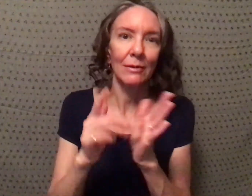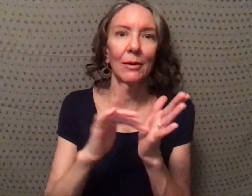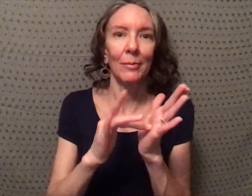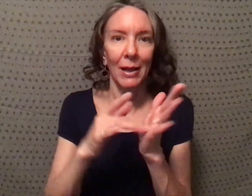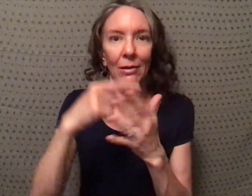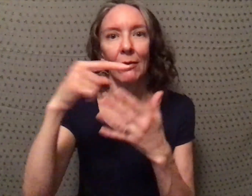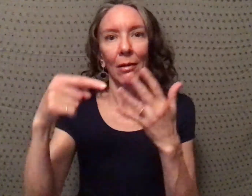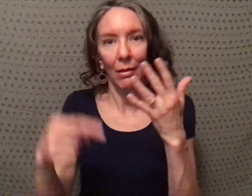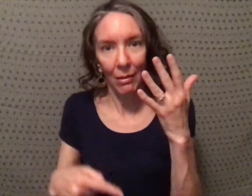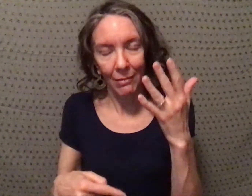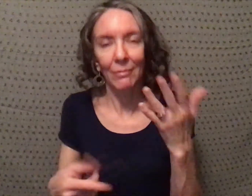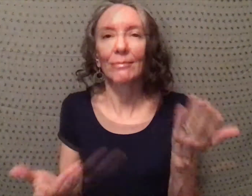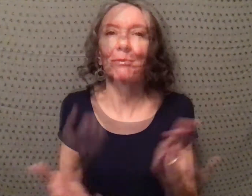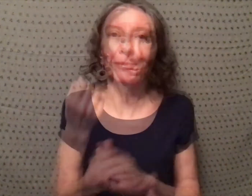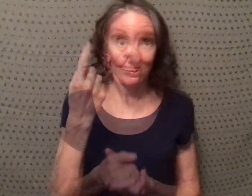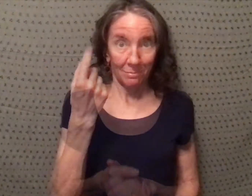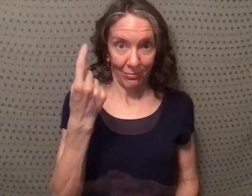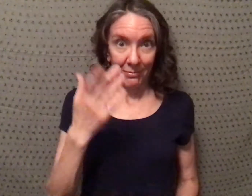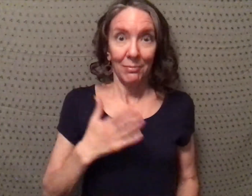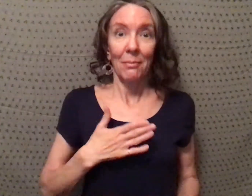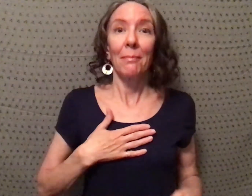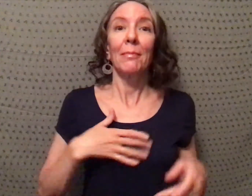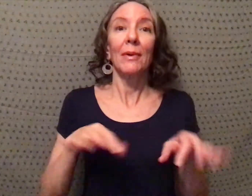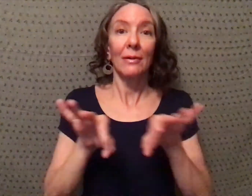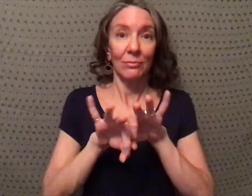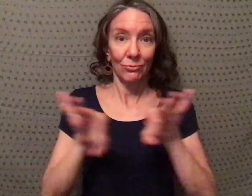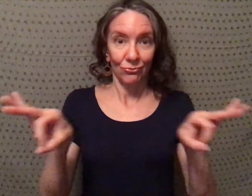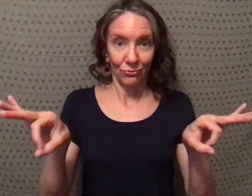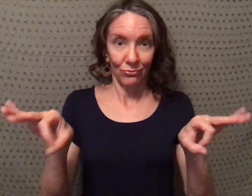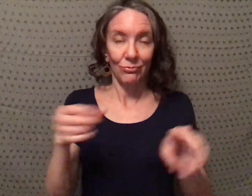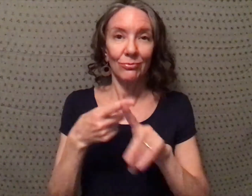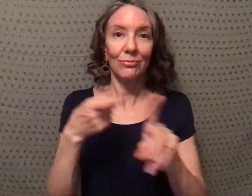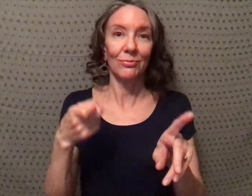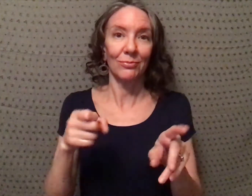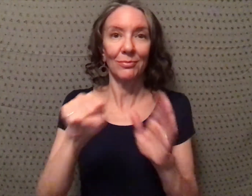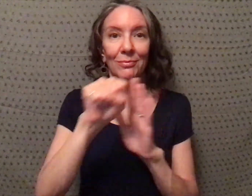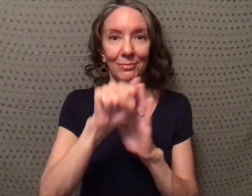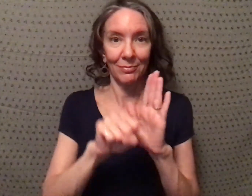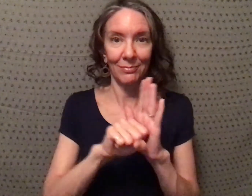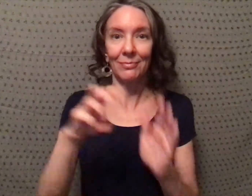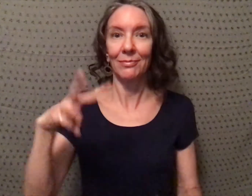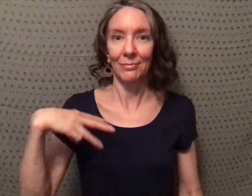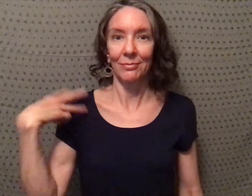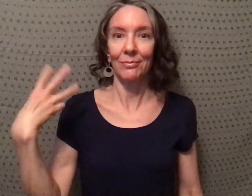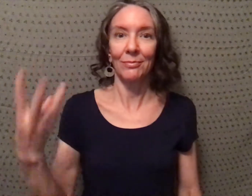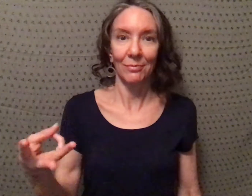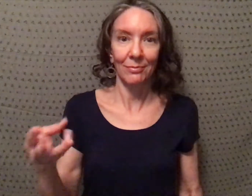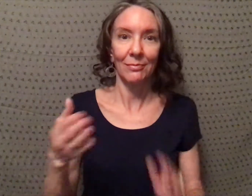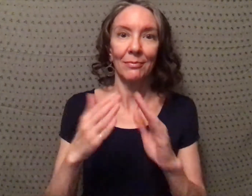medical, etc. My degree is from the state of Washington, from